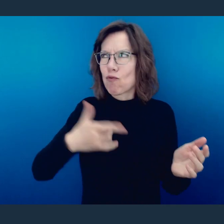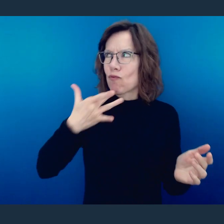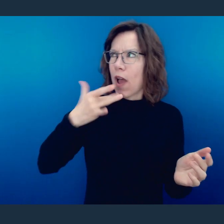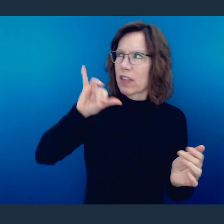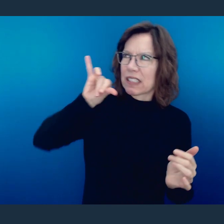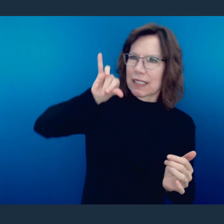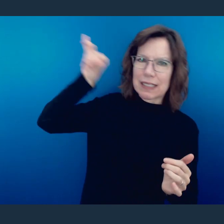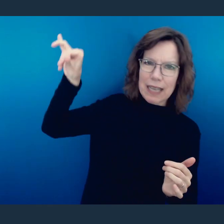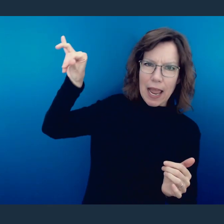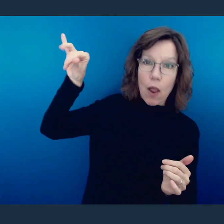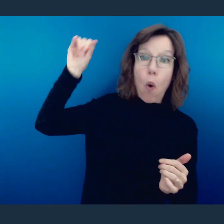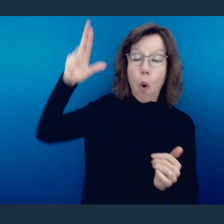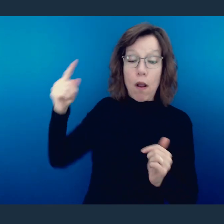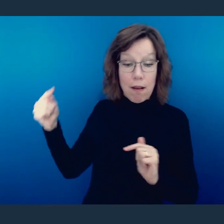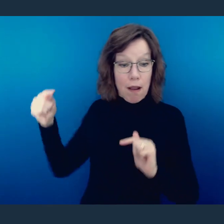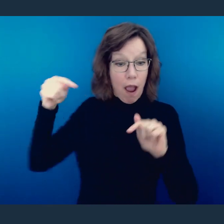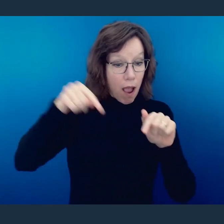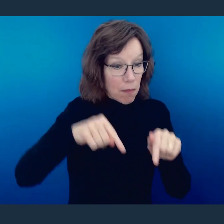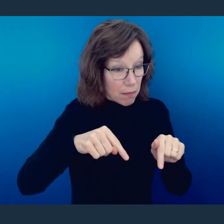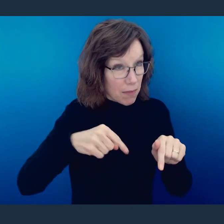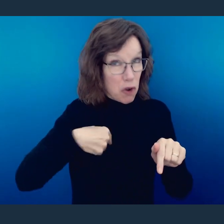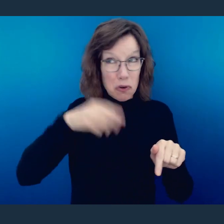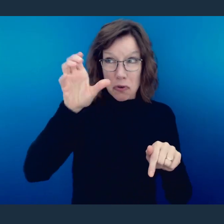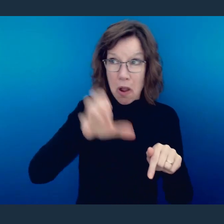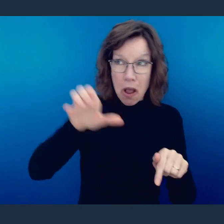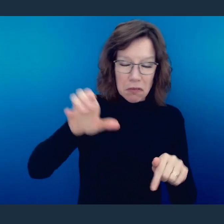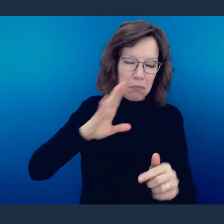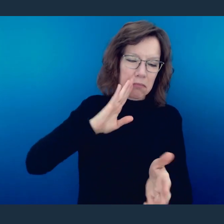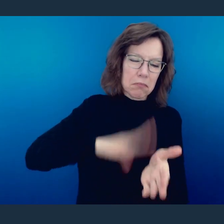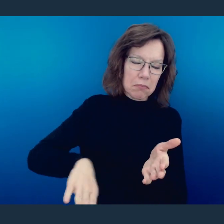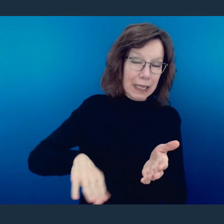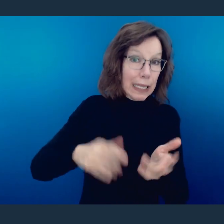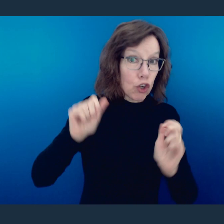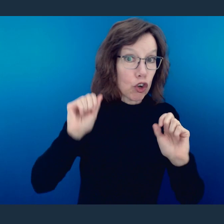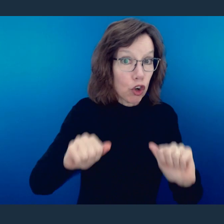wasn't going to go to the cross, but instead He went to the cross.